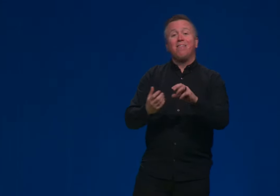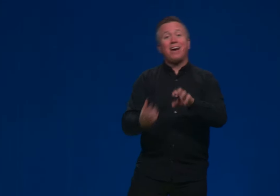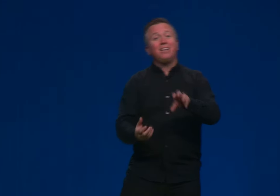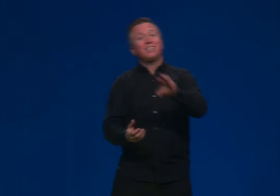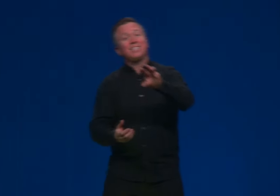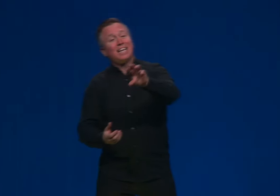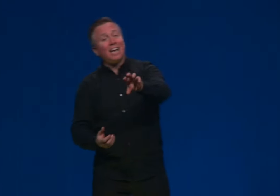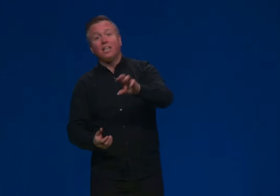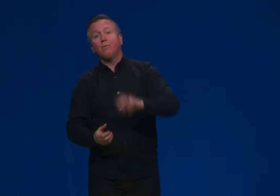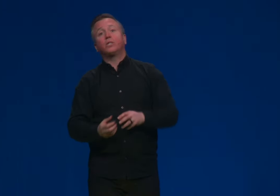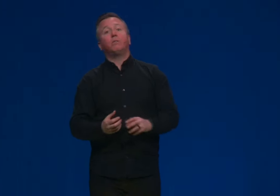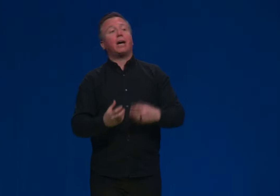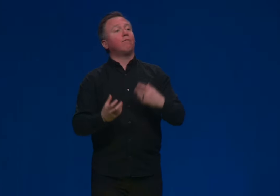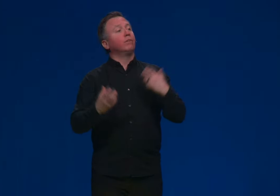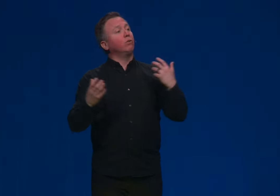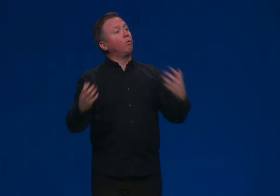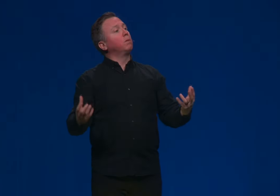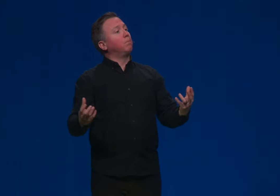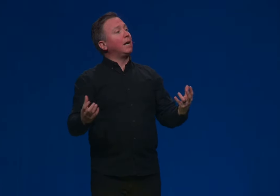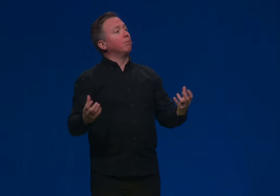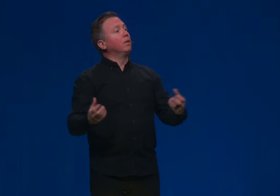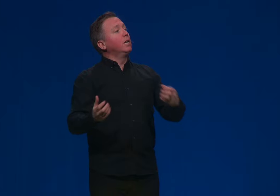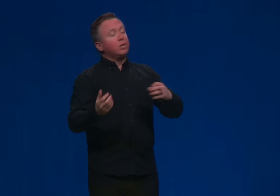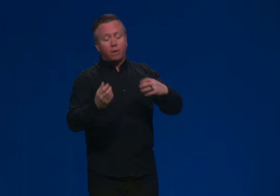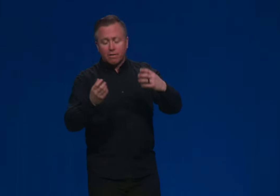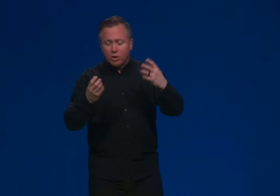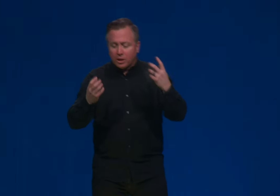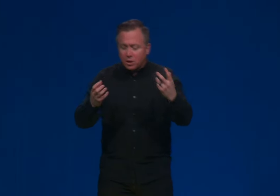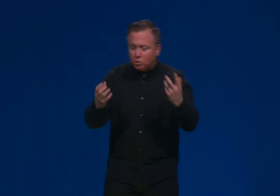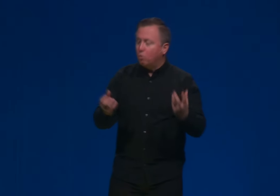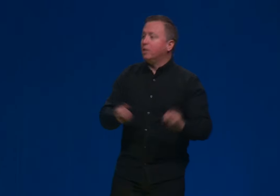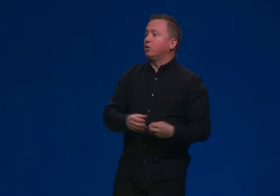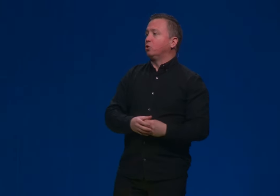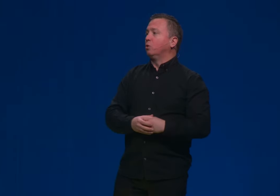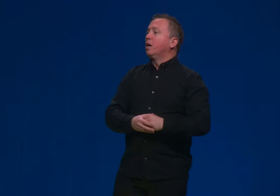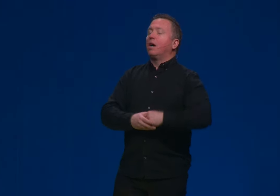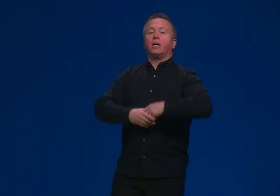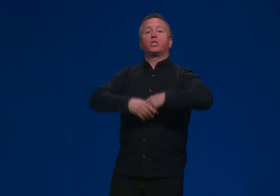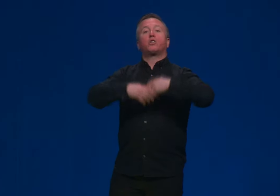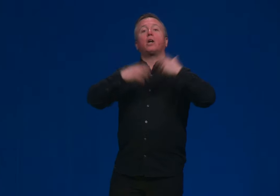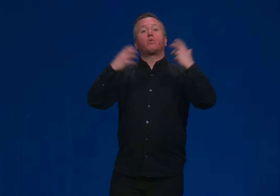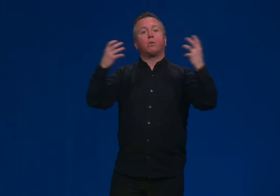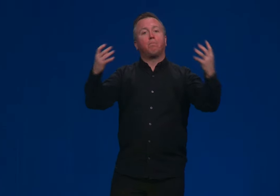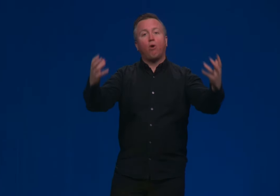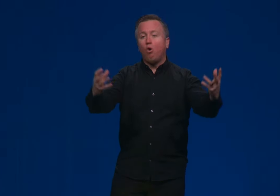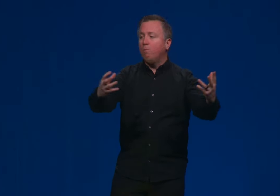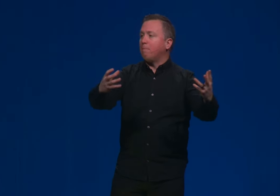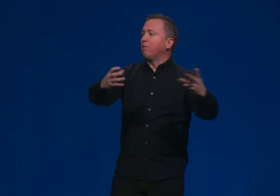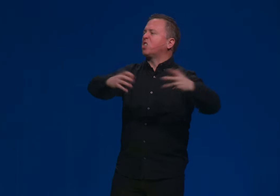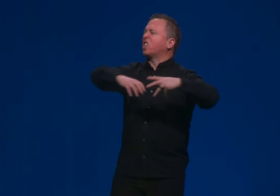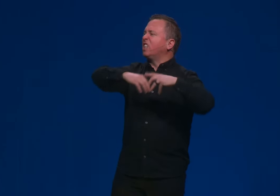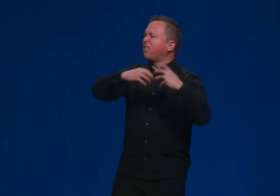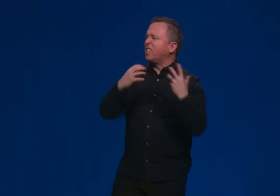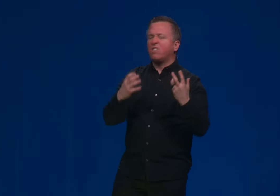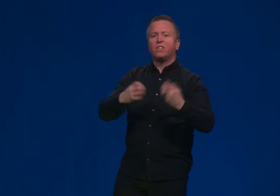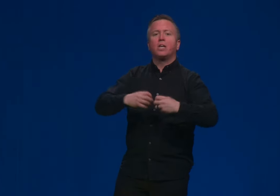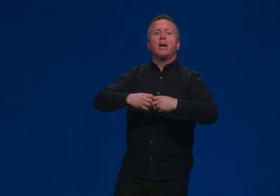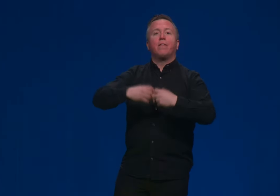And that is exactly what you have when you open the Bible, you have Genesis one into you have Genesis one into it starts with the poem about the significance of this, it starts with a poem about the significance of this,